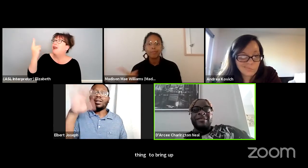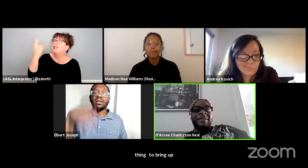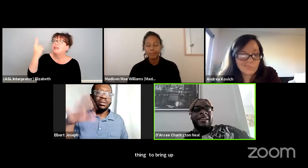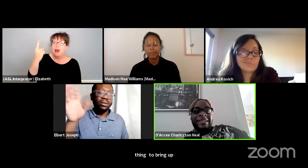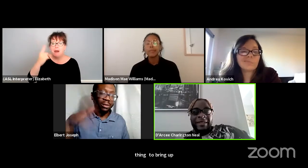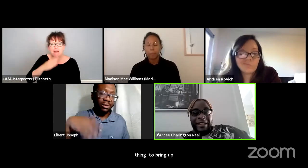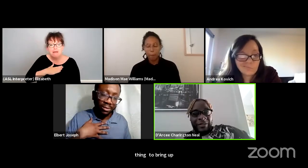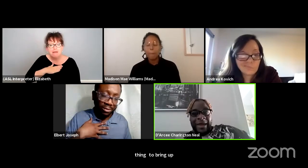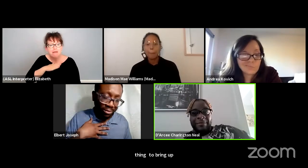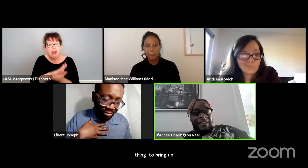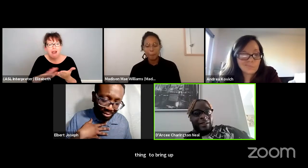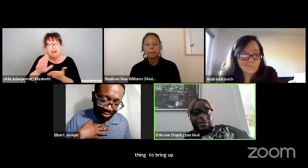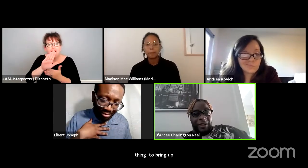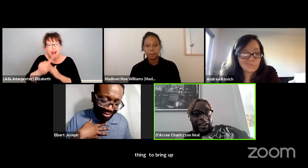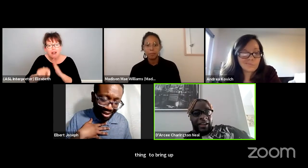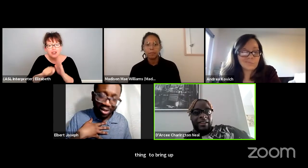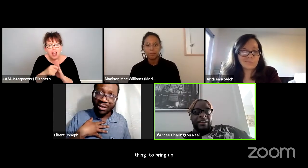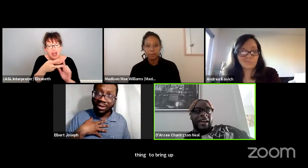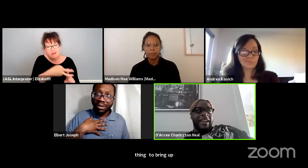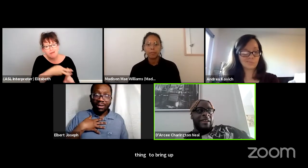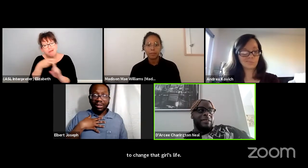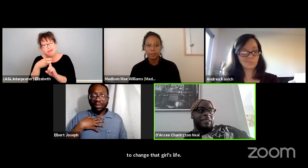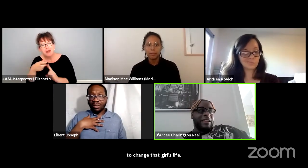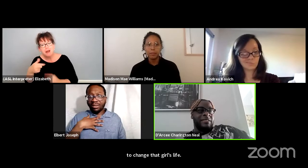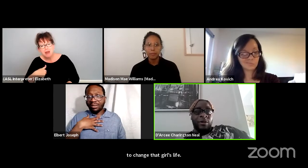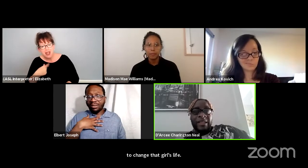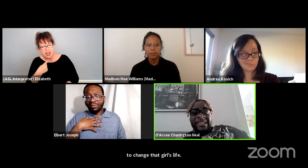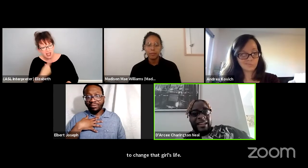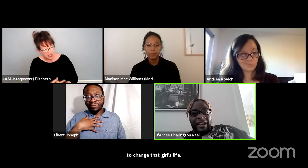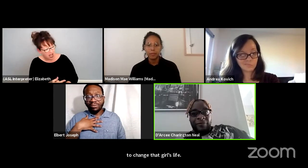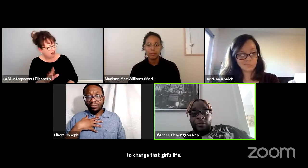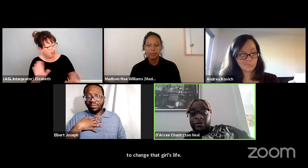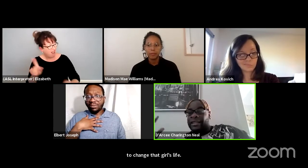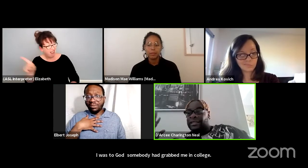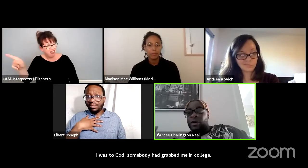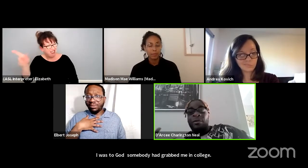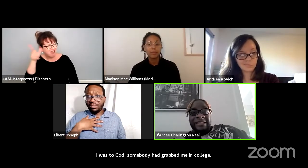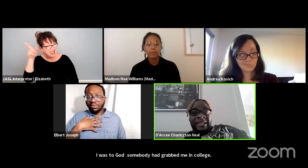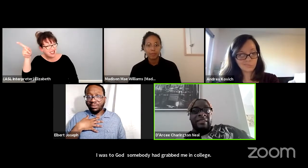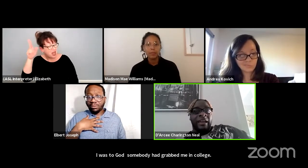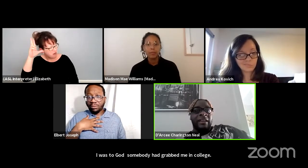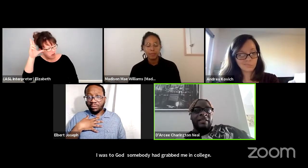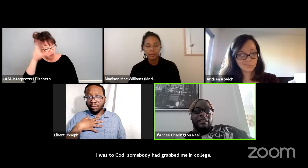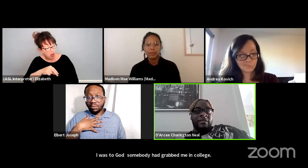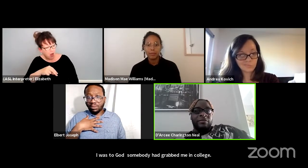I wish somebody had grabbed me in undergrad and have been like, don't listen to that like nobody said that.